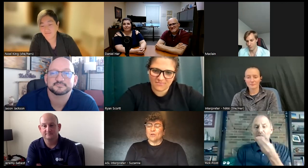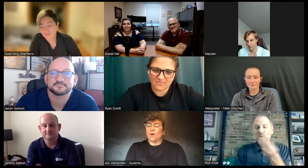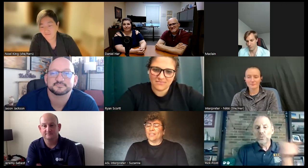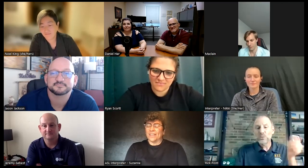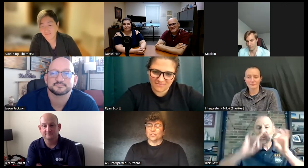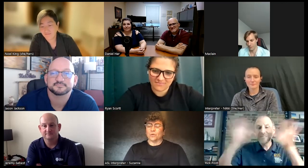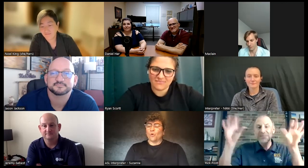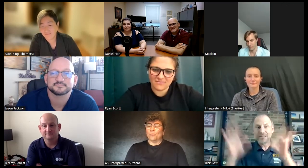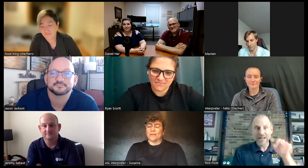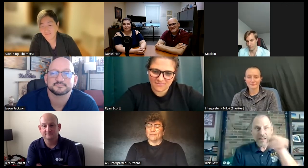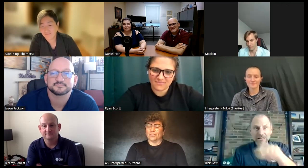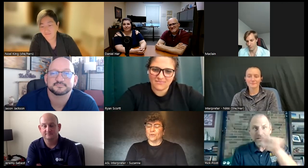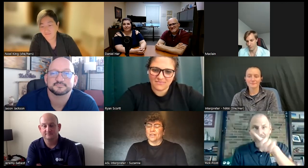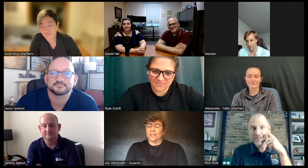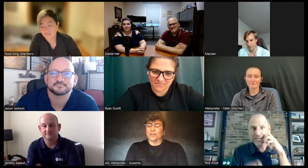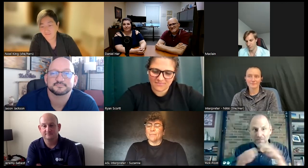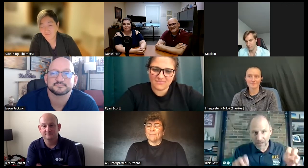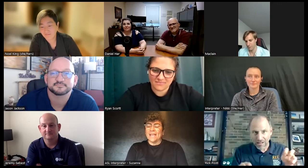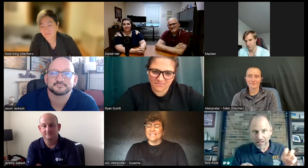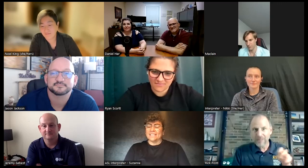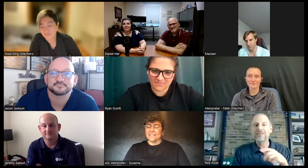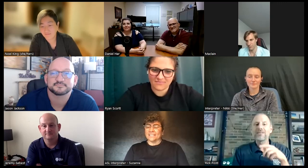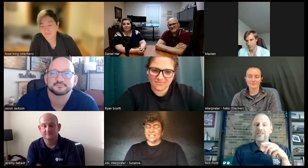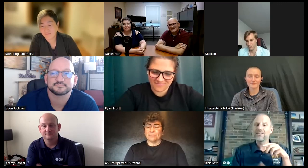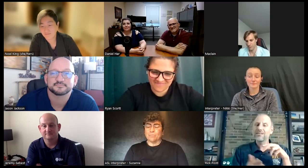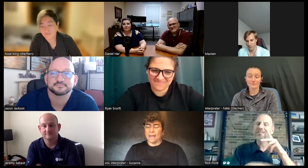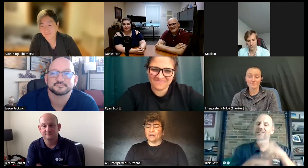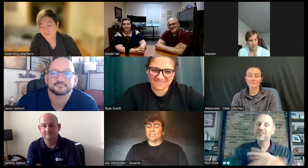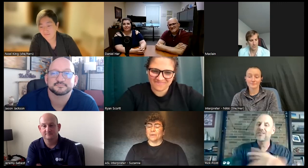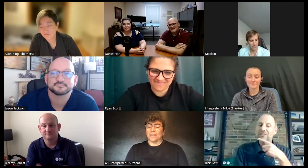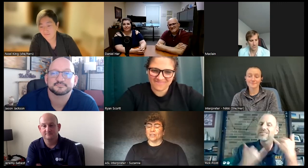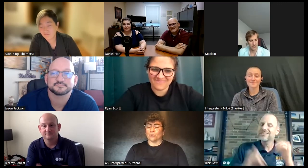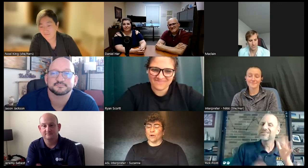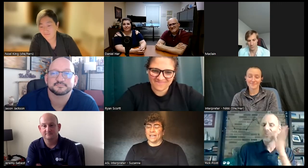going and things will open up for you you're amazing this panel has been great